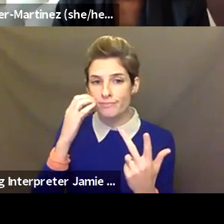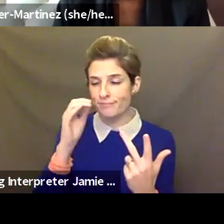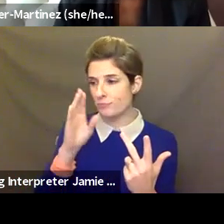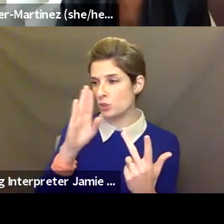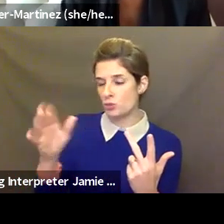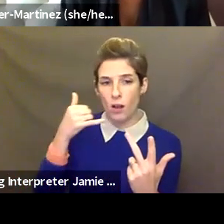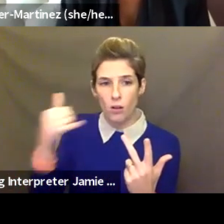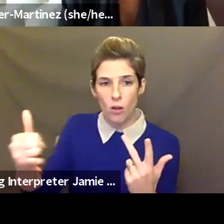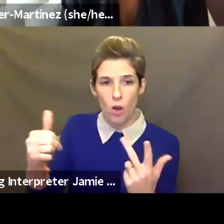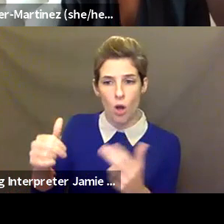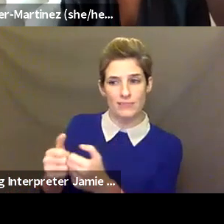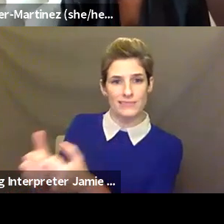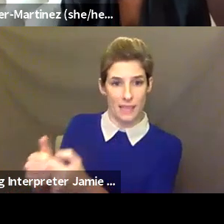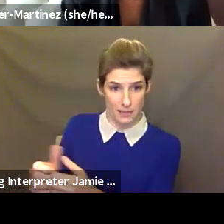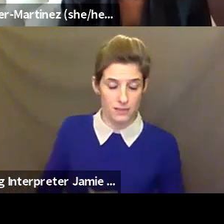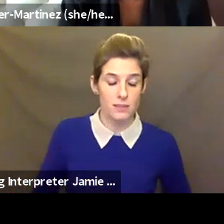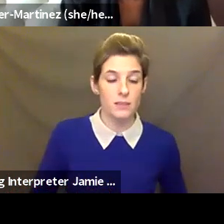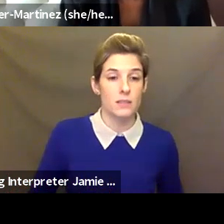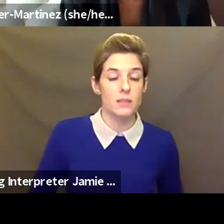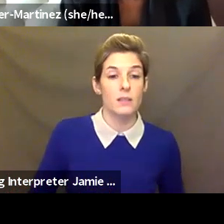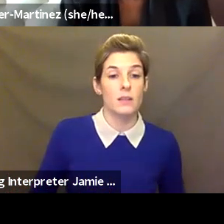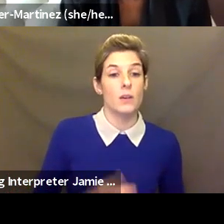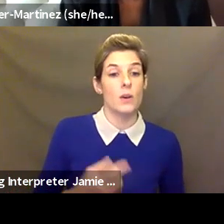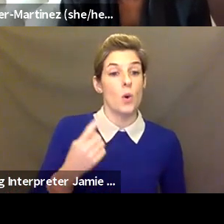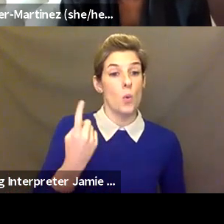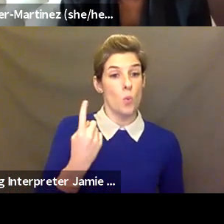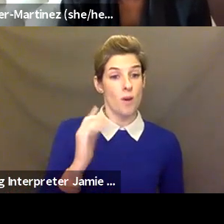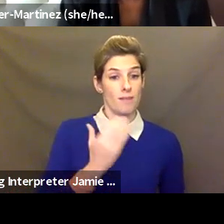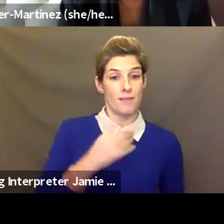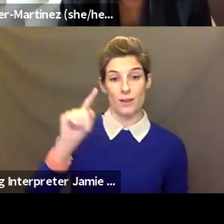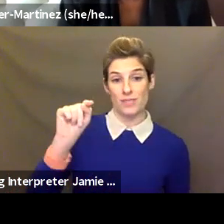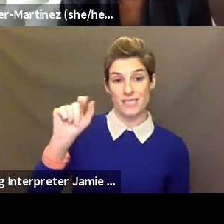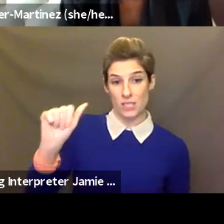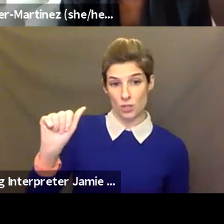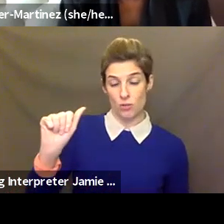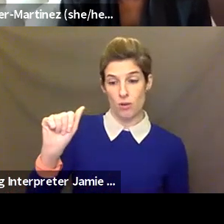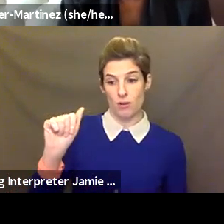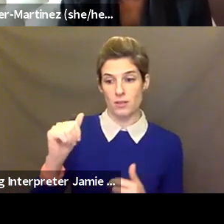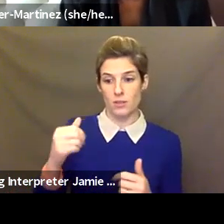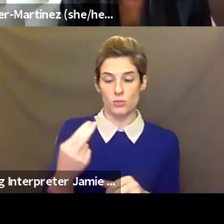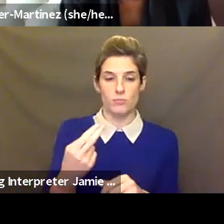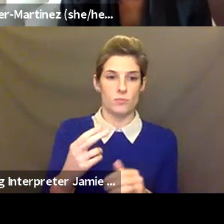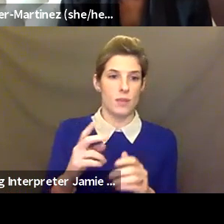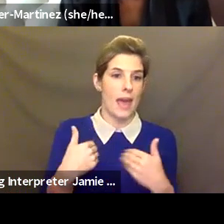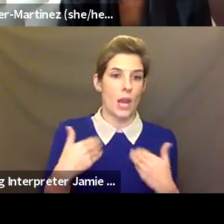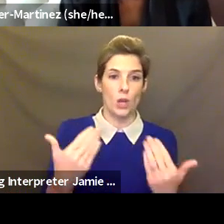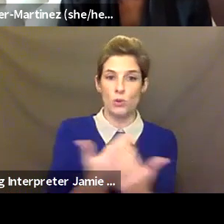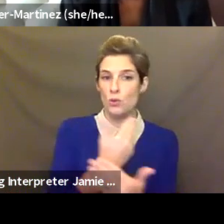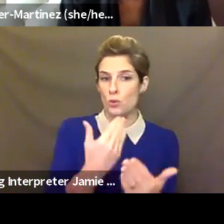our teaching artists did some pilot classes over the summer with young children, and it was a large class, like 20, 25